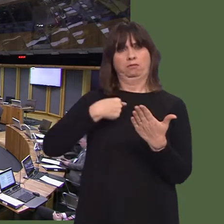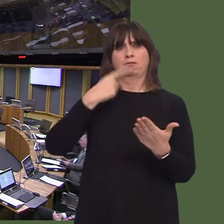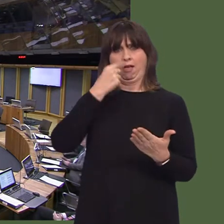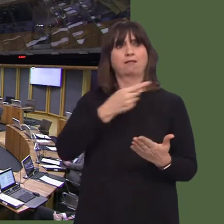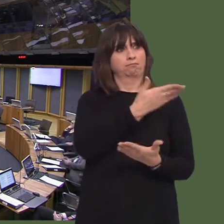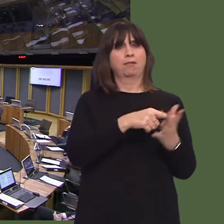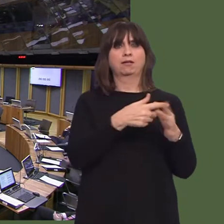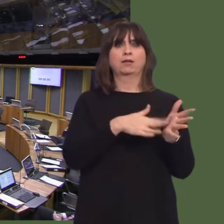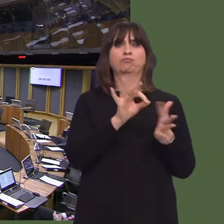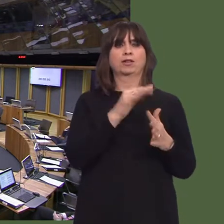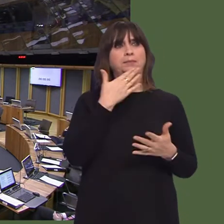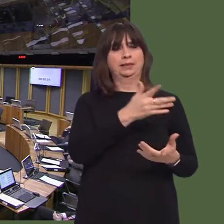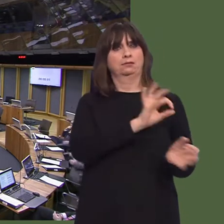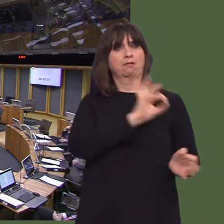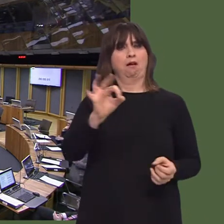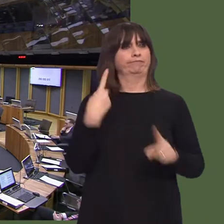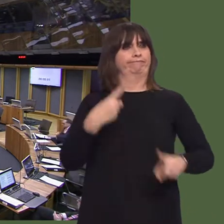Joyce Watson AM: I thank you for that answer, First Minister.